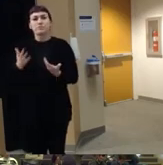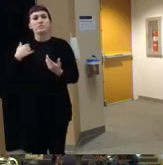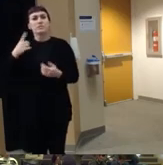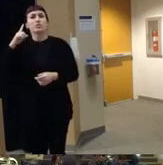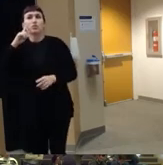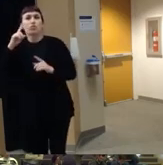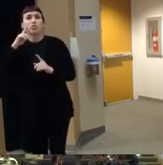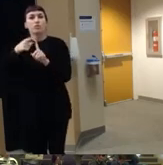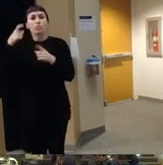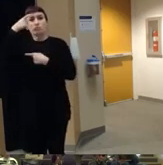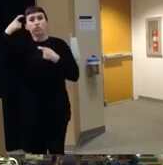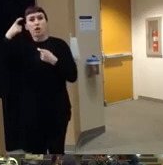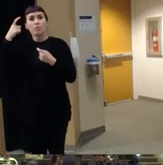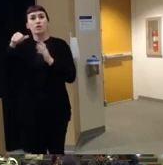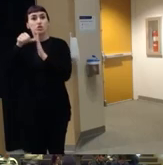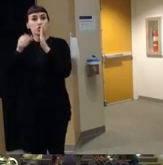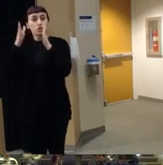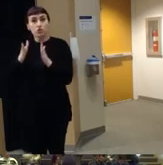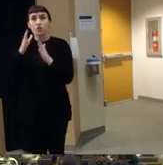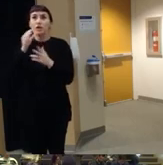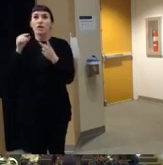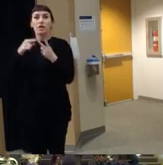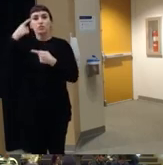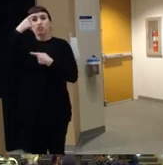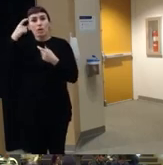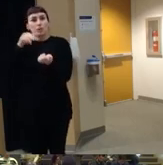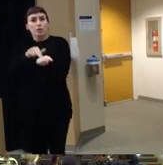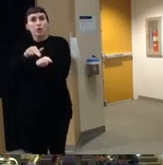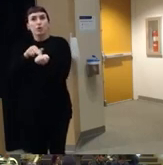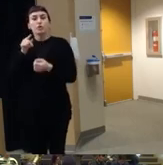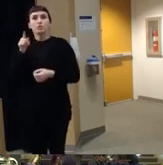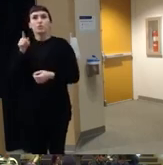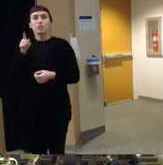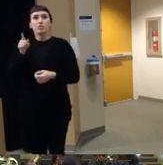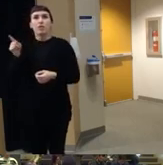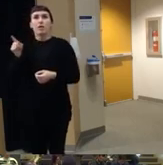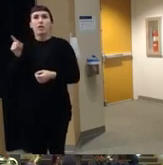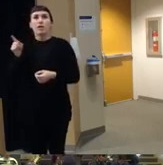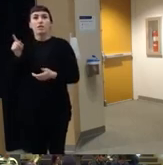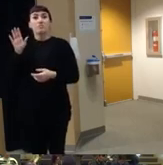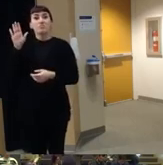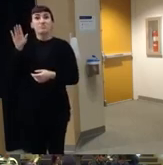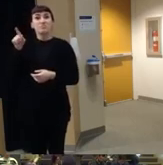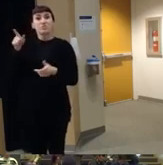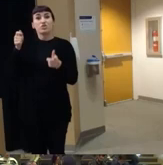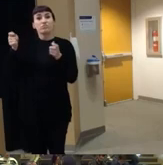from trauma surgeons and um trauma nurses who you know they're dealing with this increase in